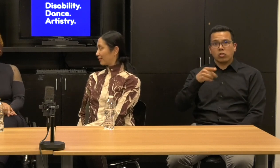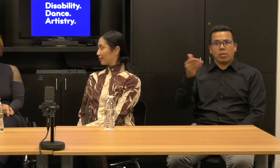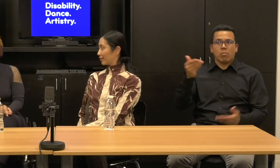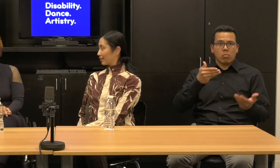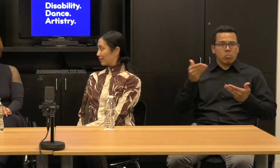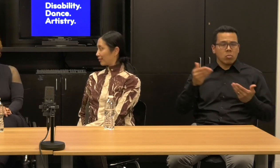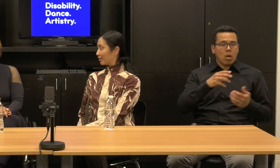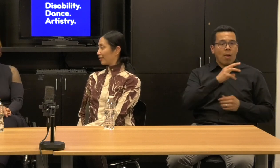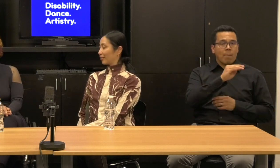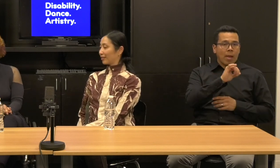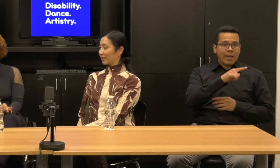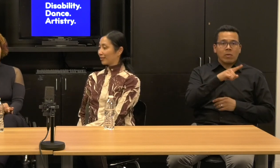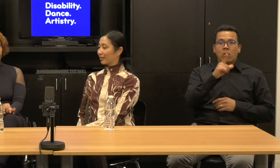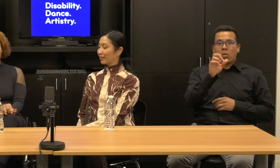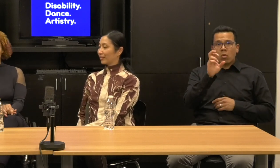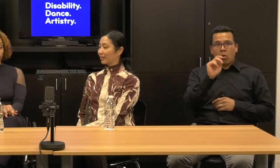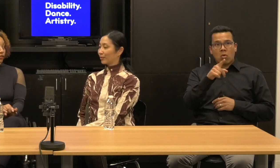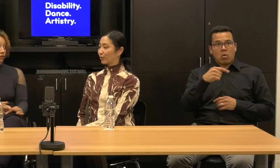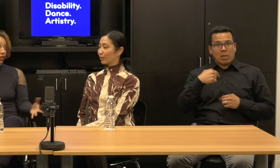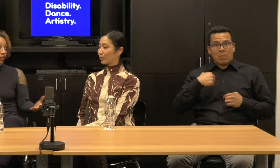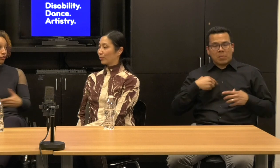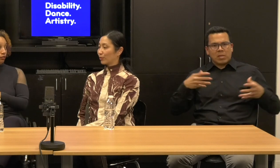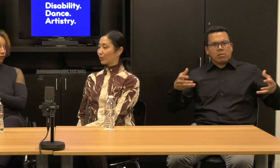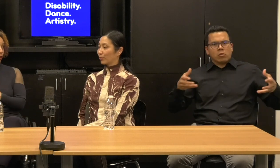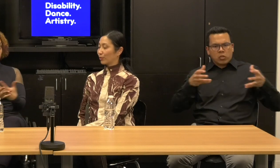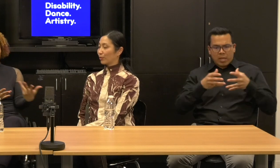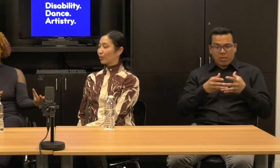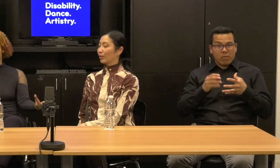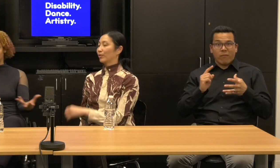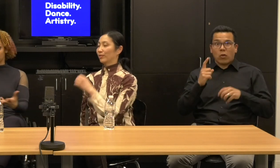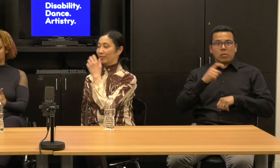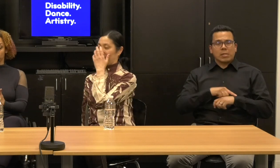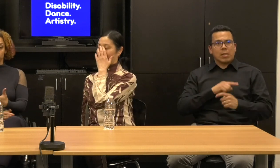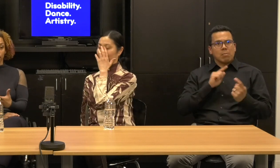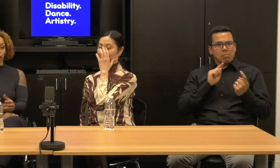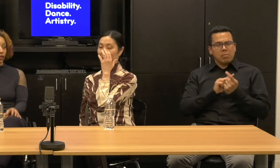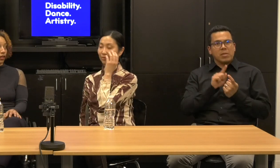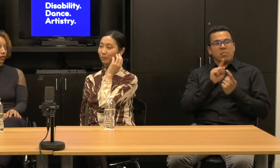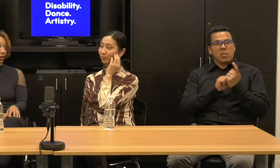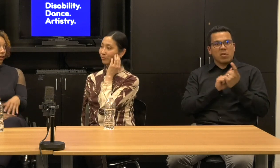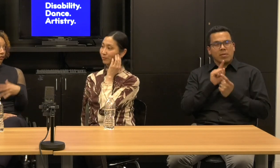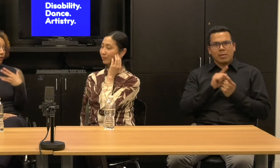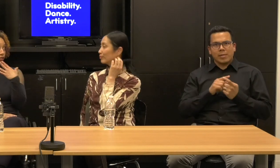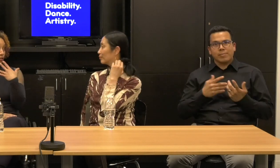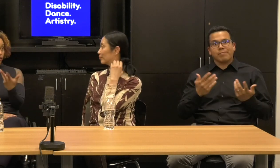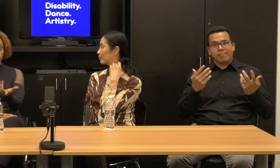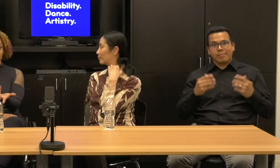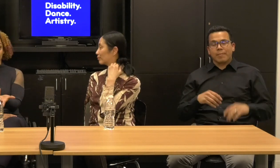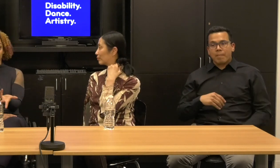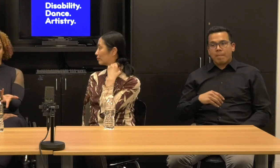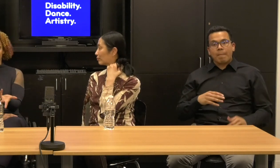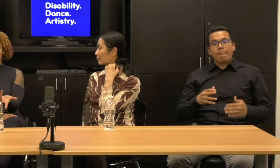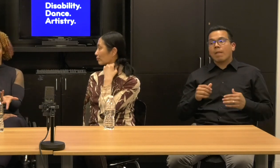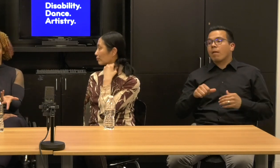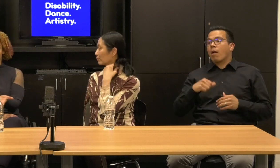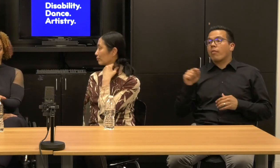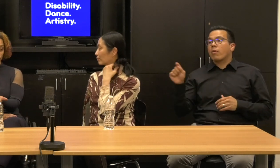That was our first meeting. Otherwise everything has sort of flown through me and then the rest of the team didn't actually